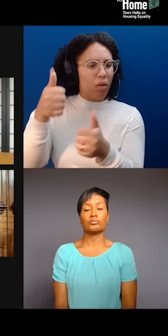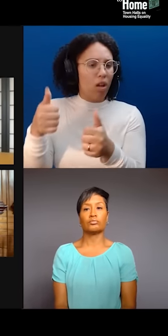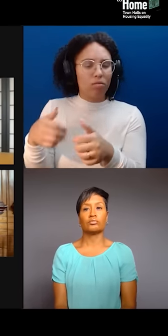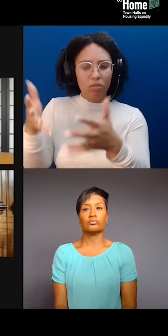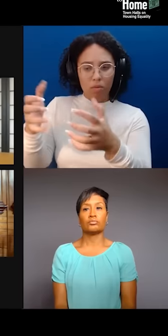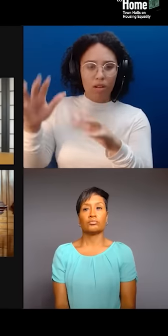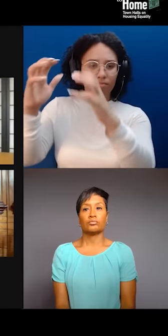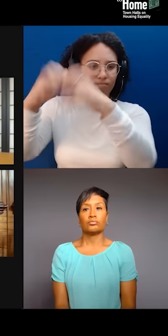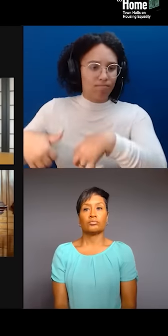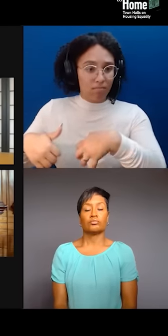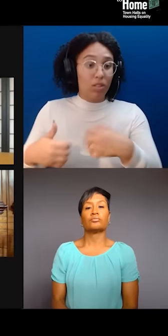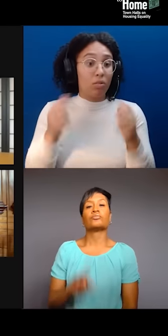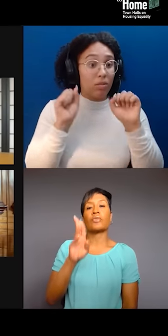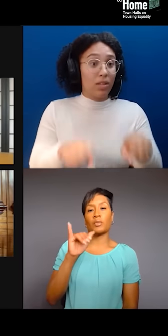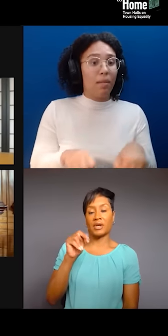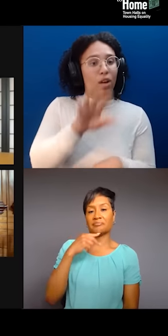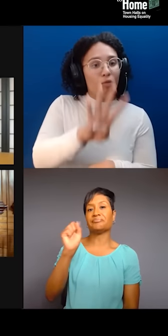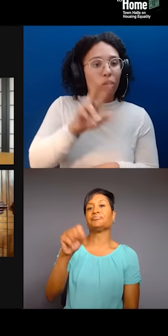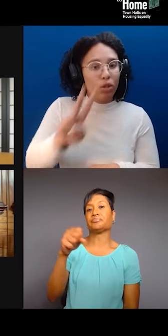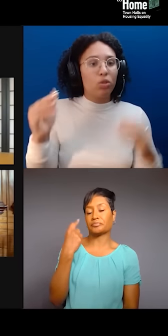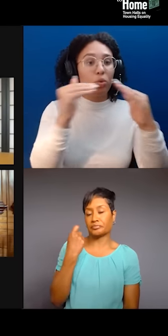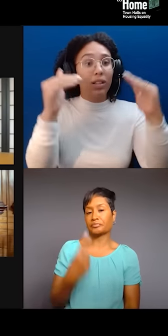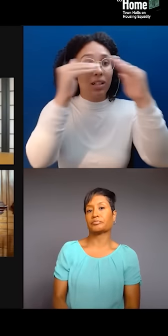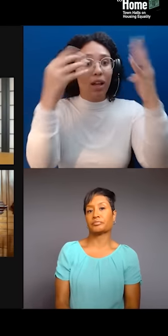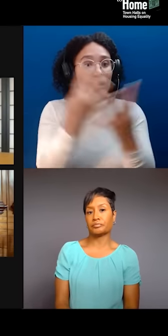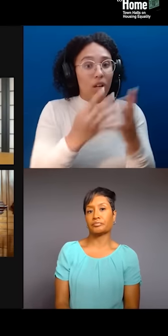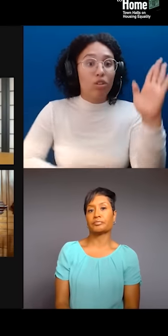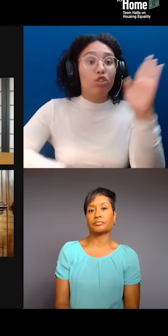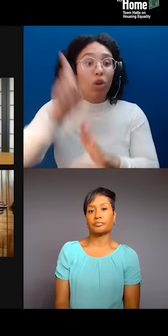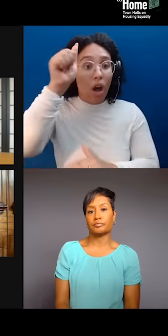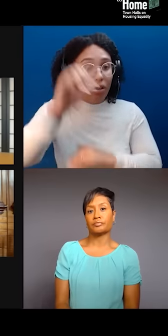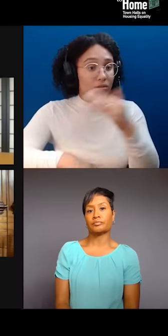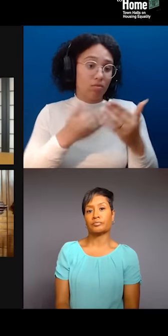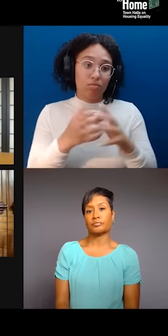So, those are issues are just completely intersected. There's no way of avoiding it, you know, so.